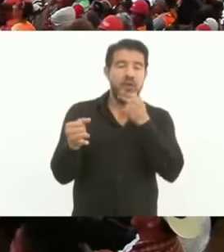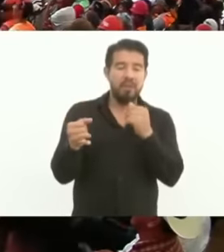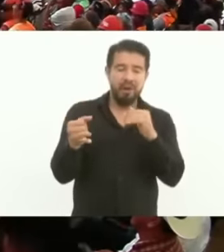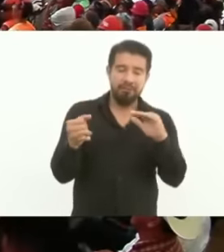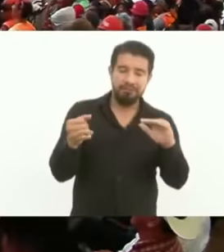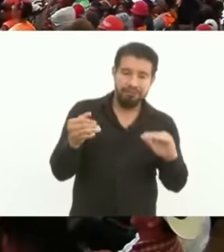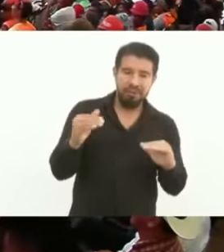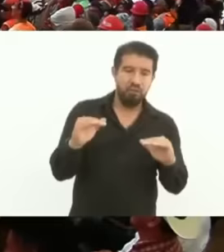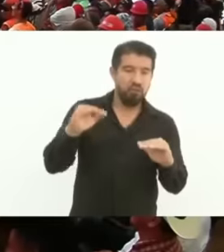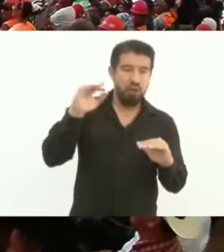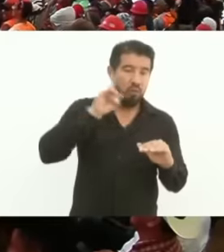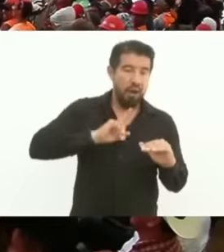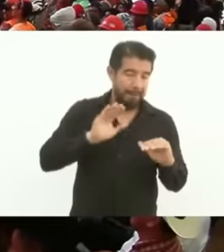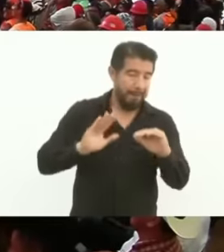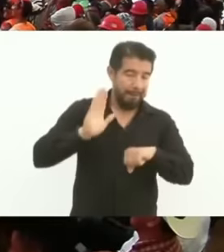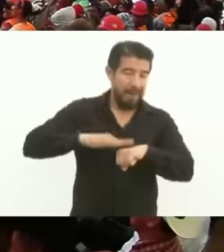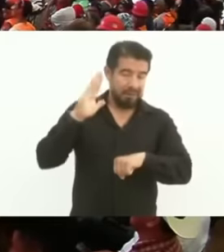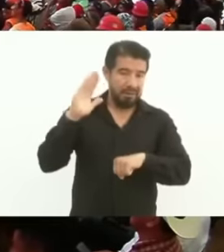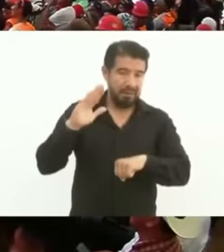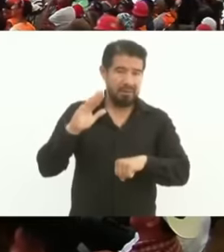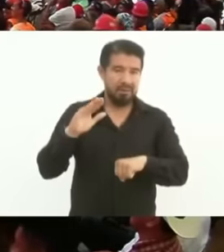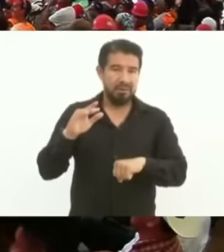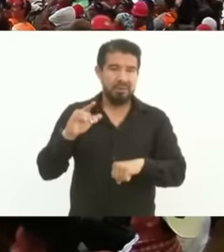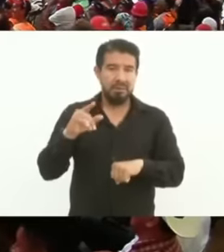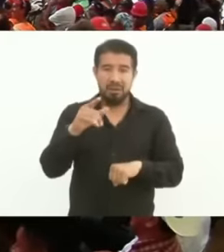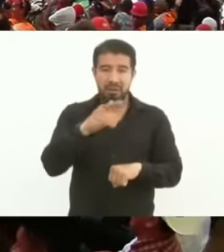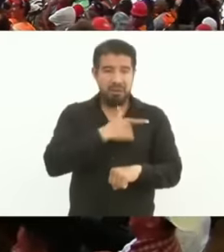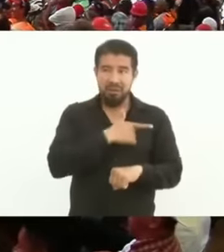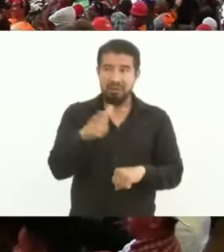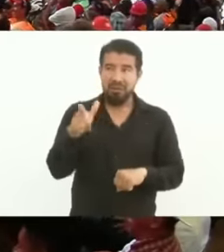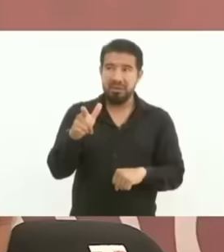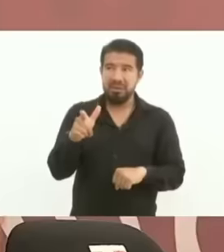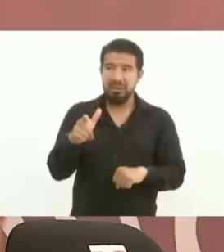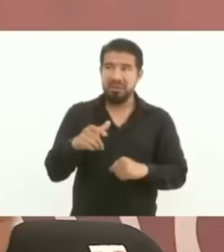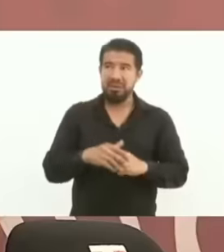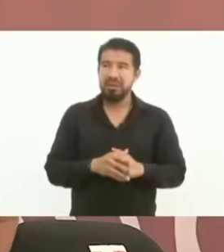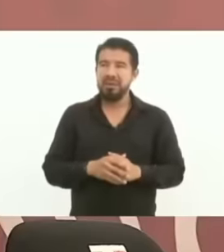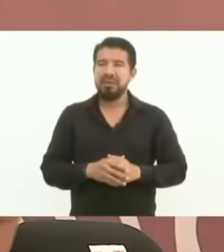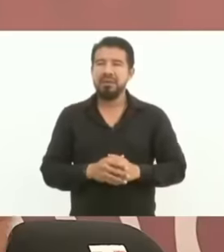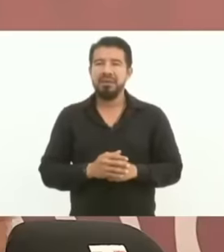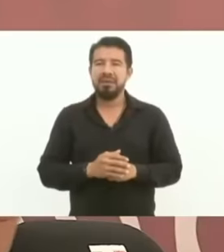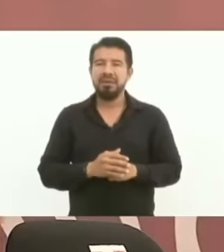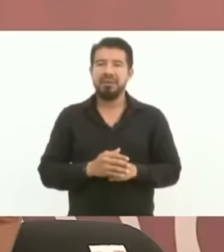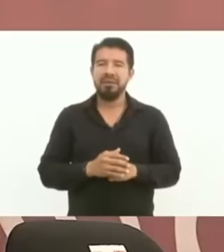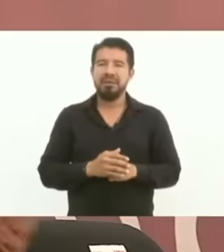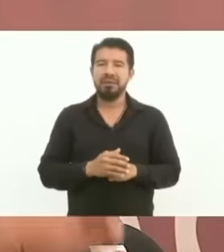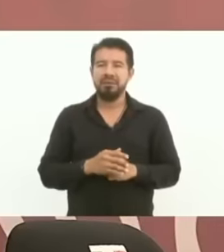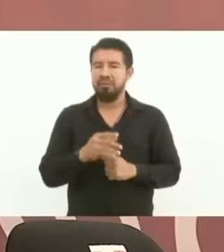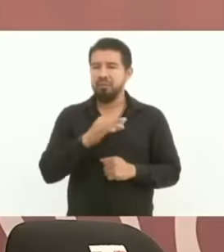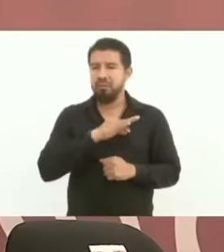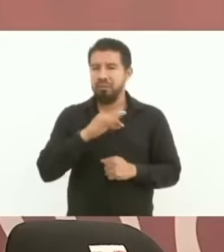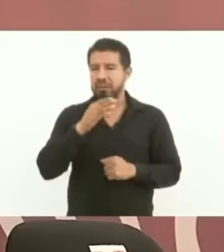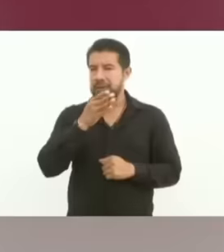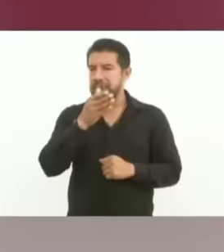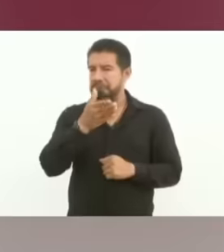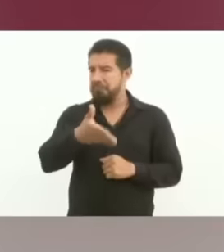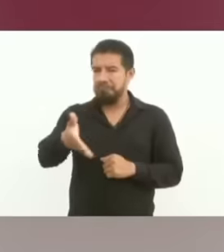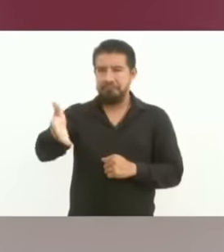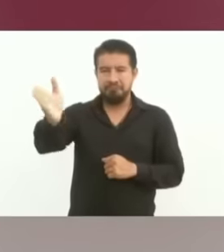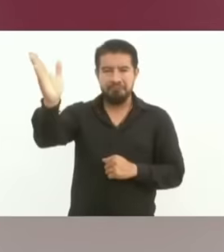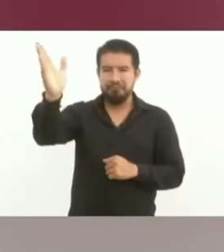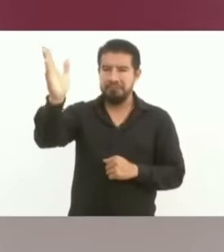like that he goes to Palenque